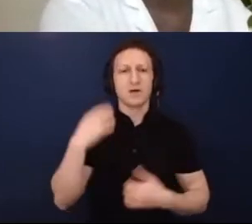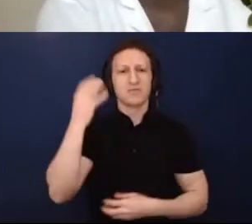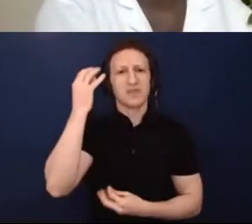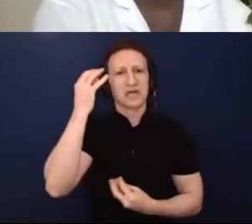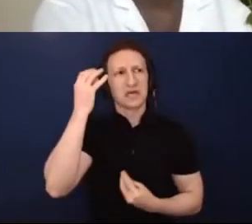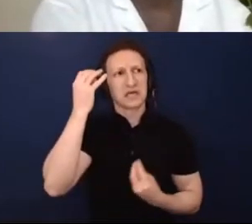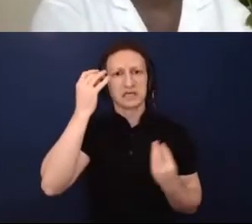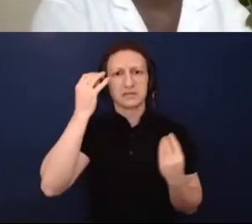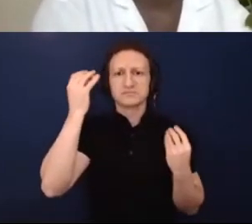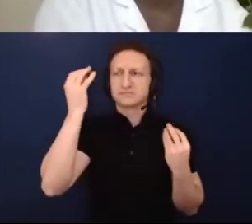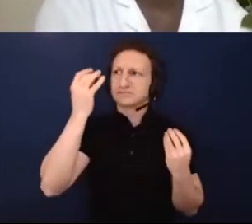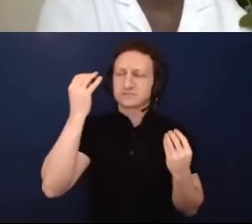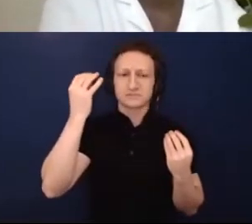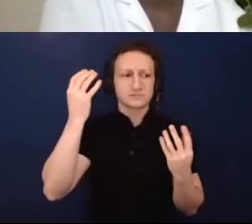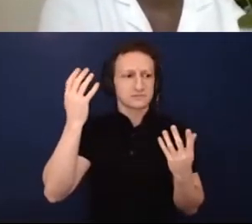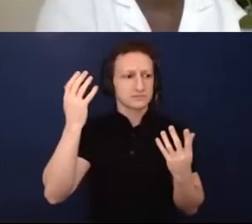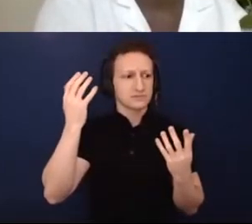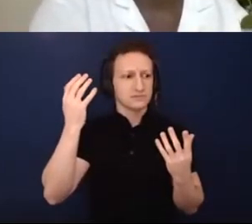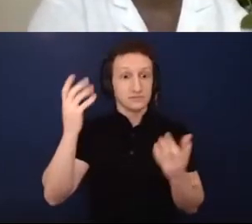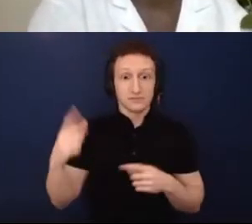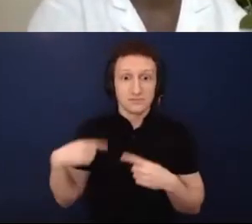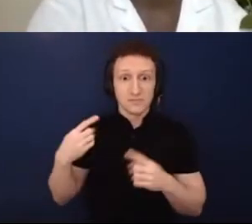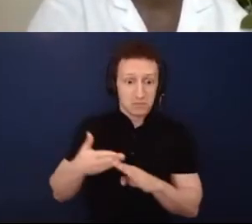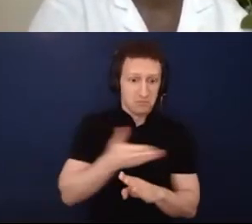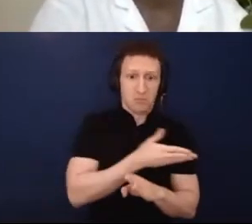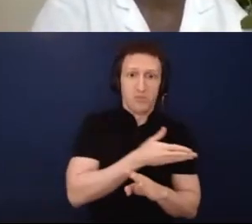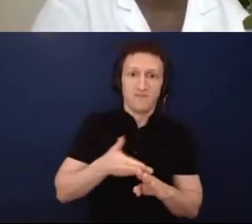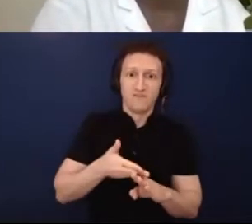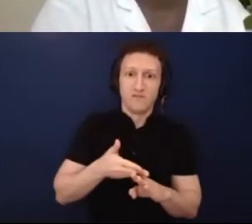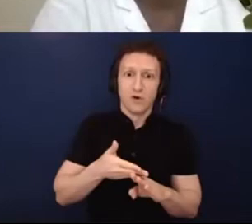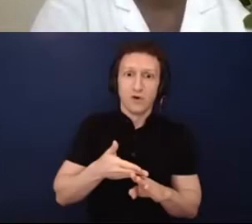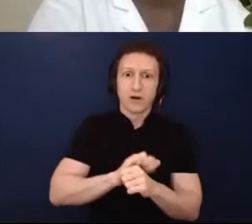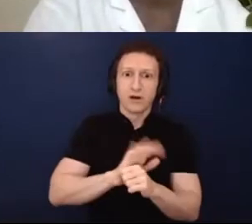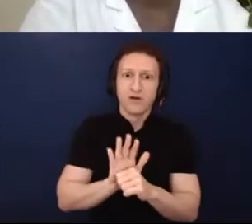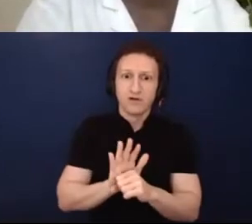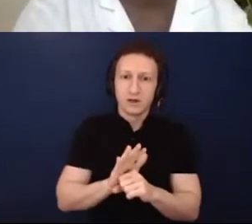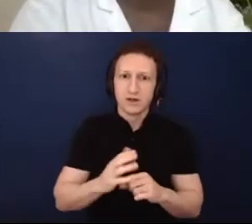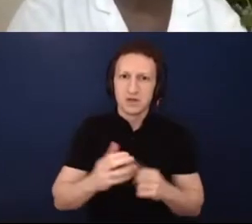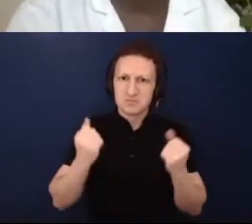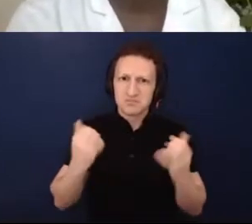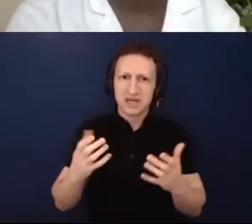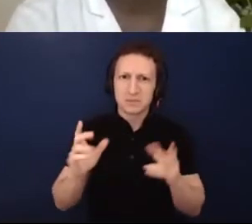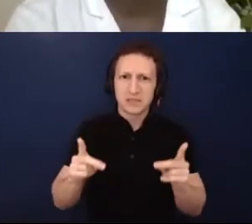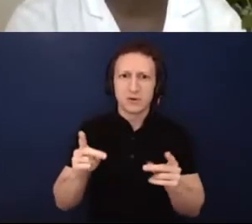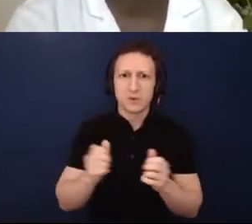of us have had to, before this experience, have had to push ourselves to beyond our